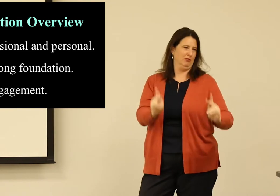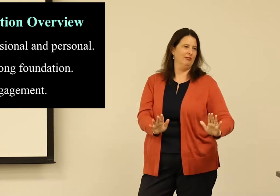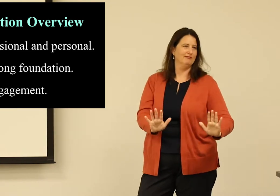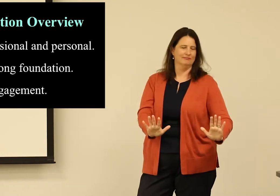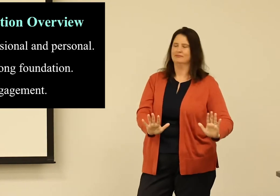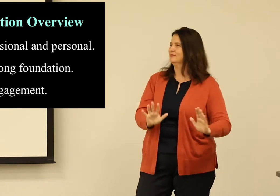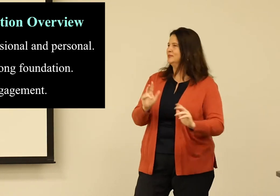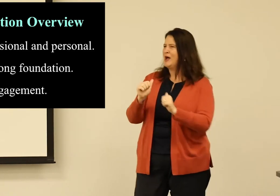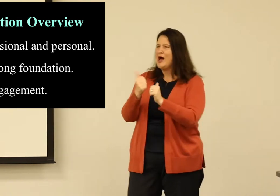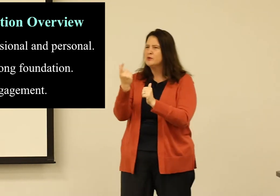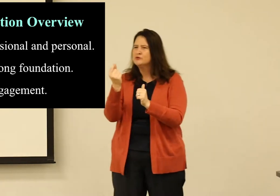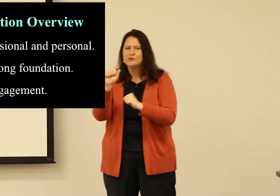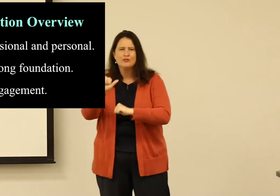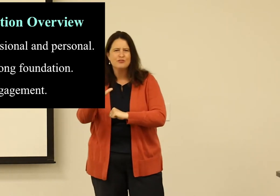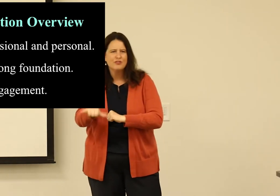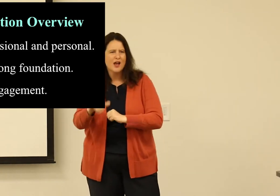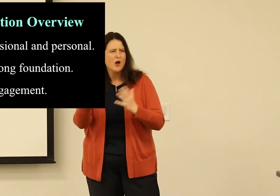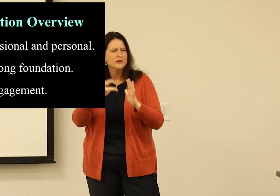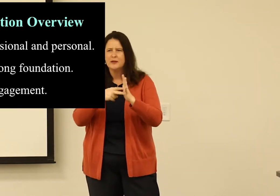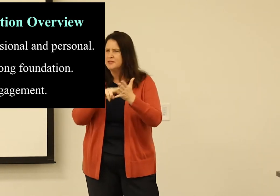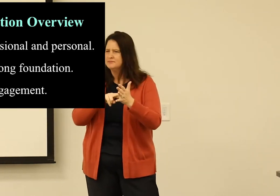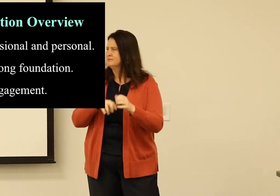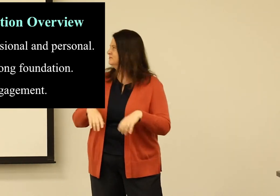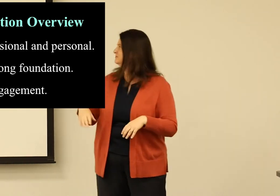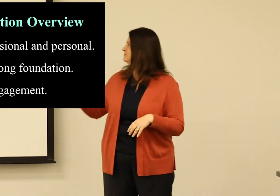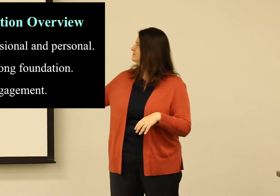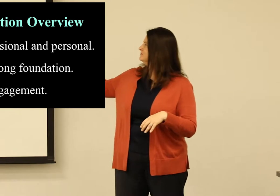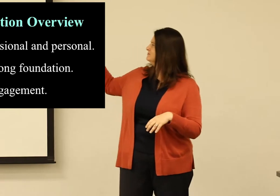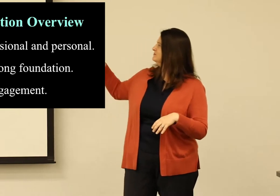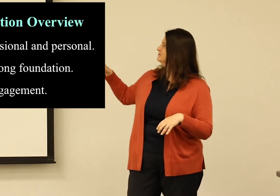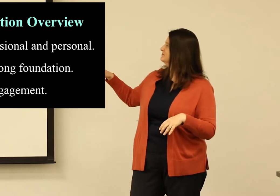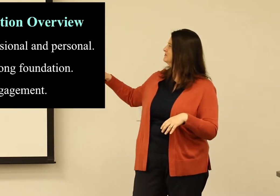Here being at the University of Texas, we are research people, so we how do we do that? What does that mean?